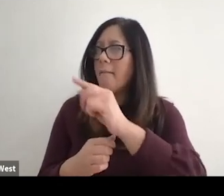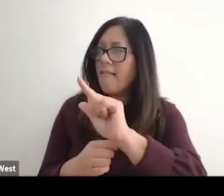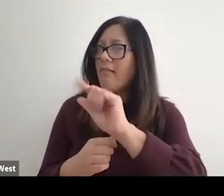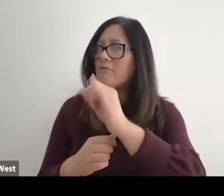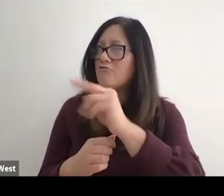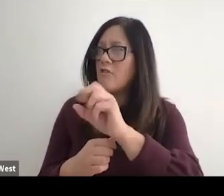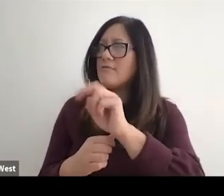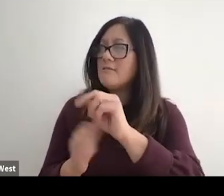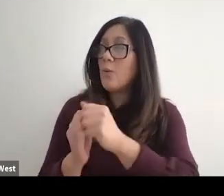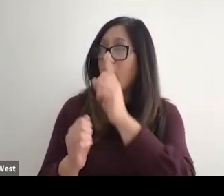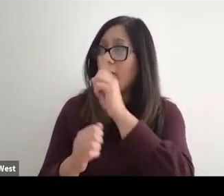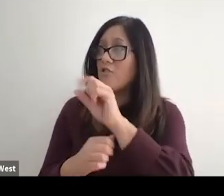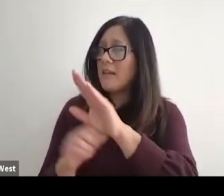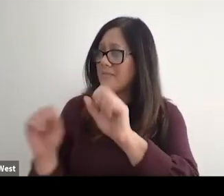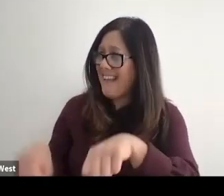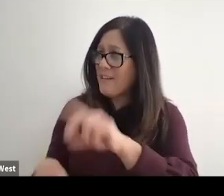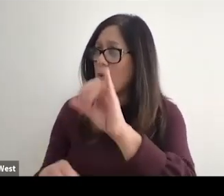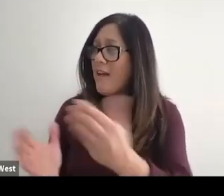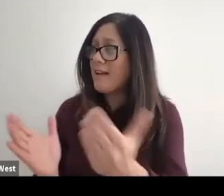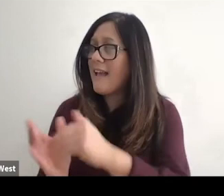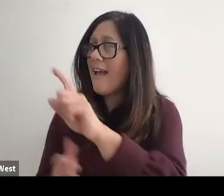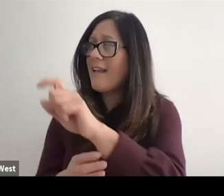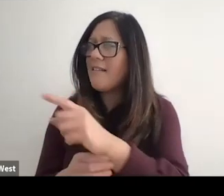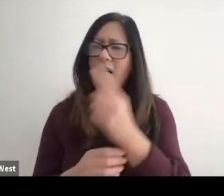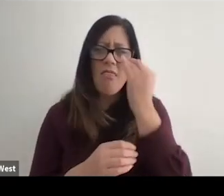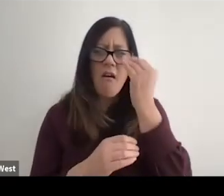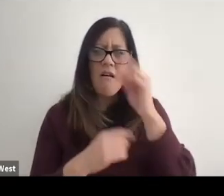technology that you could do that again? And I thought about a question